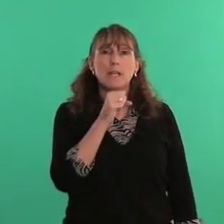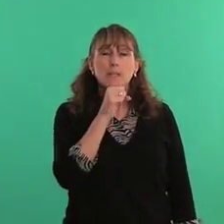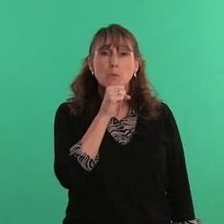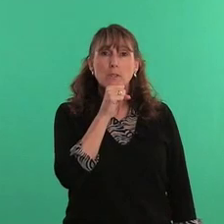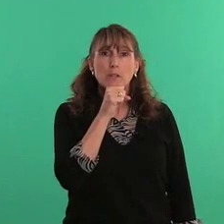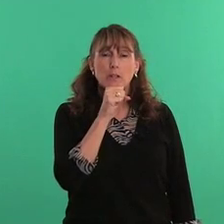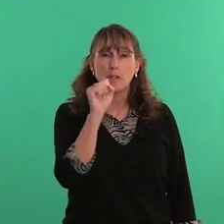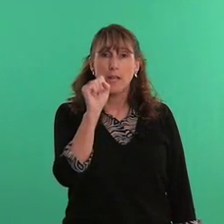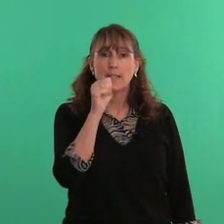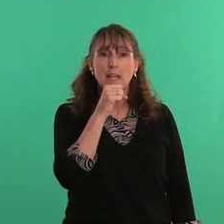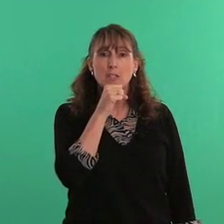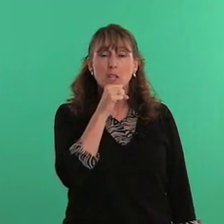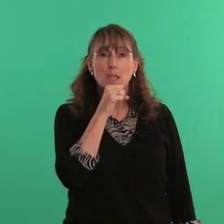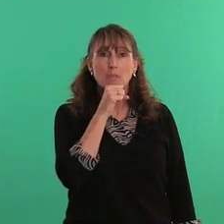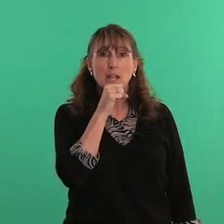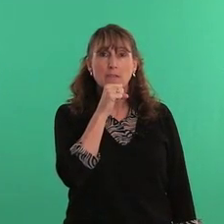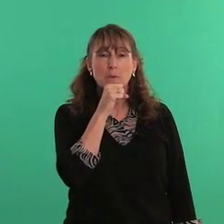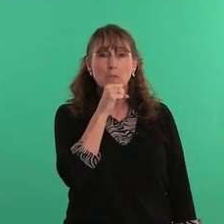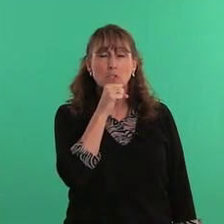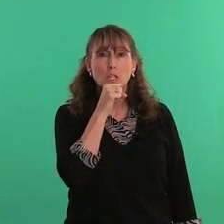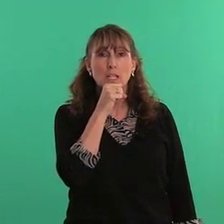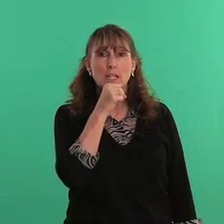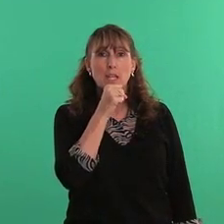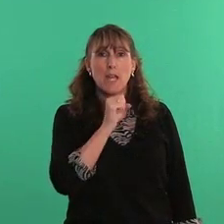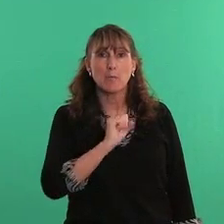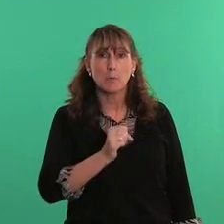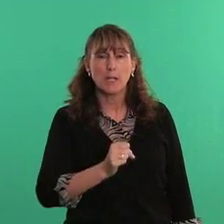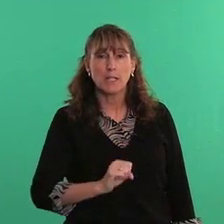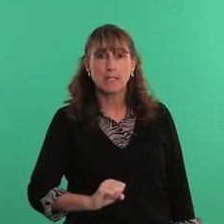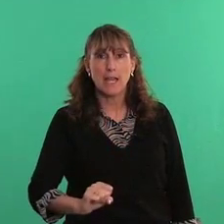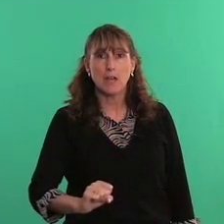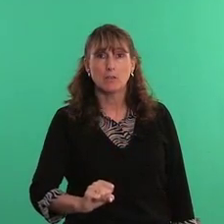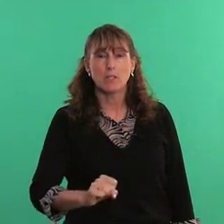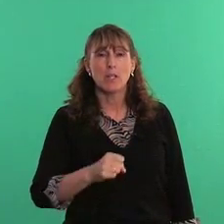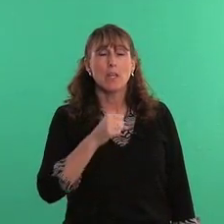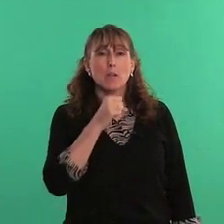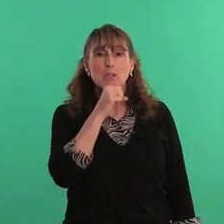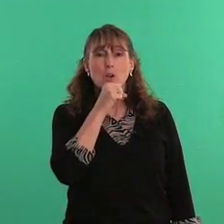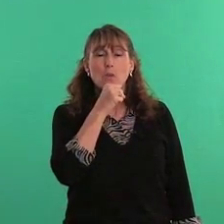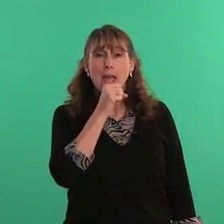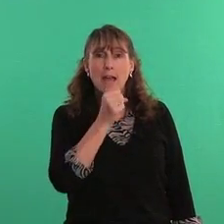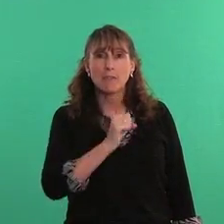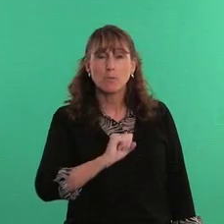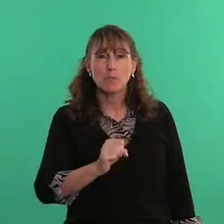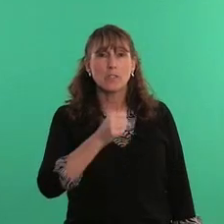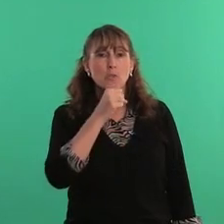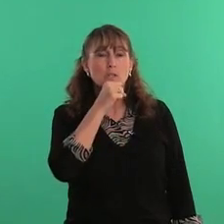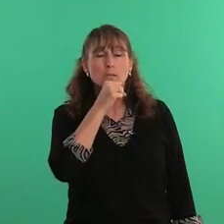is with the S handshape kinda from your chin and bring it down. You don't have to,